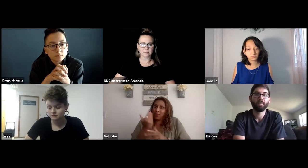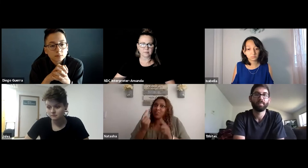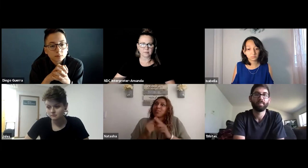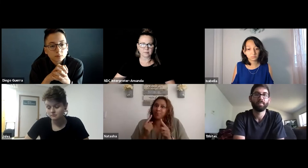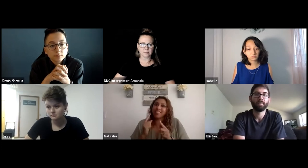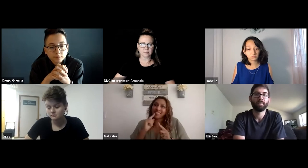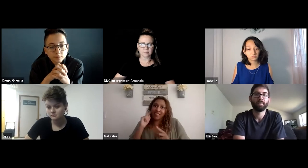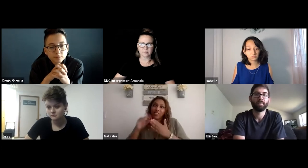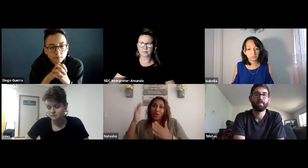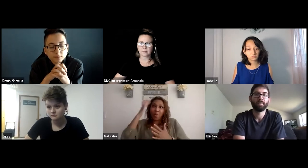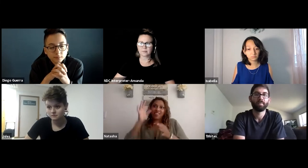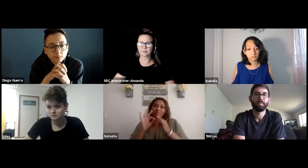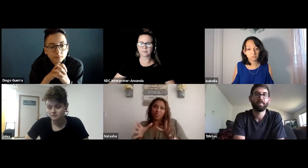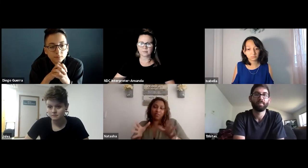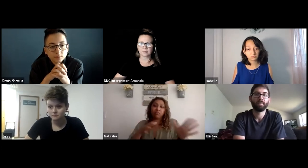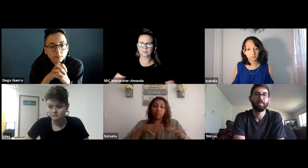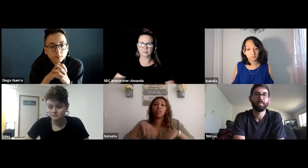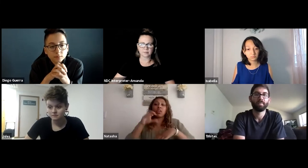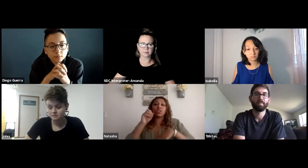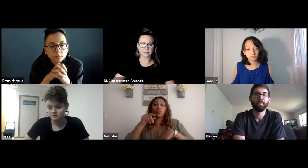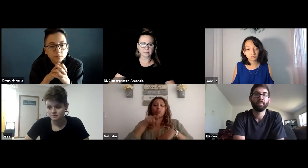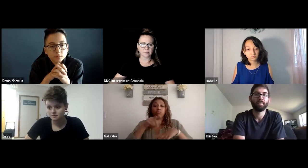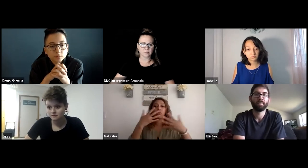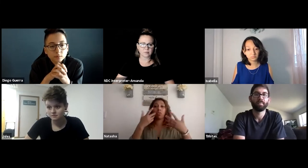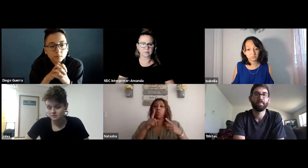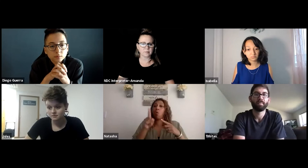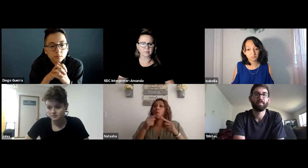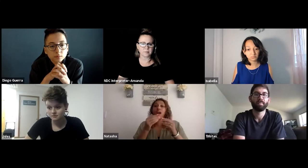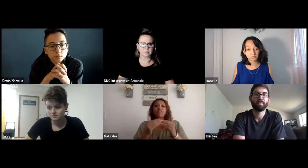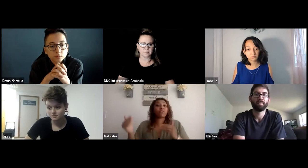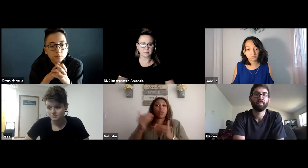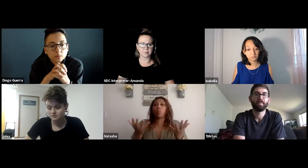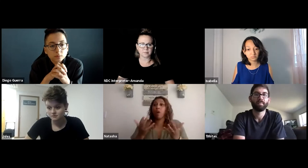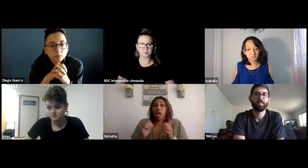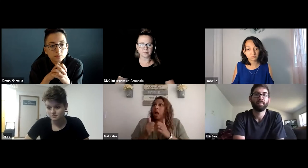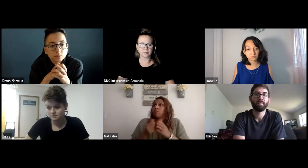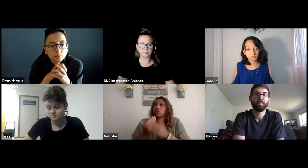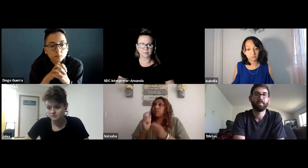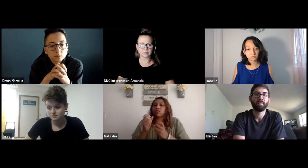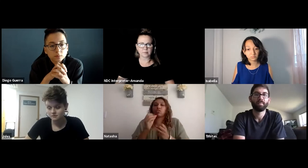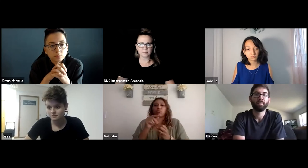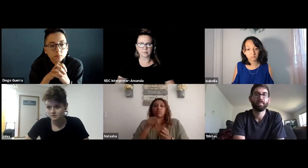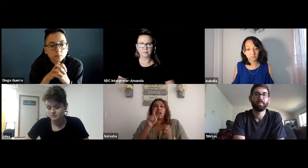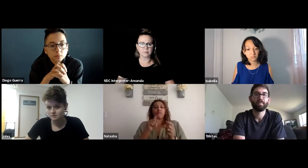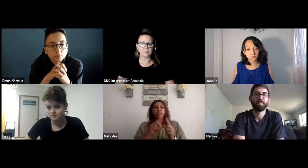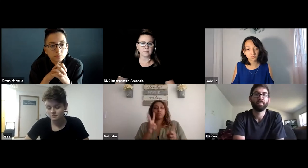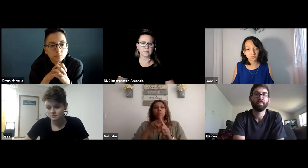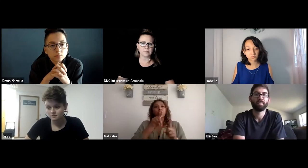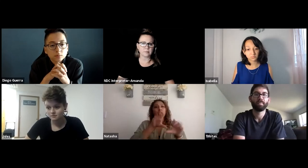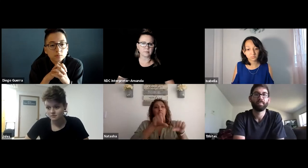With the transition to being online, that was new, because having to deal with the interpreter and how that shows up.